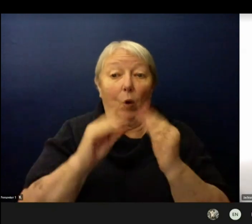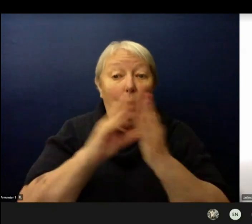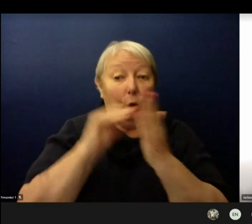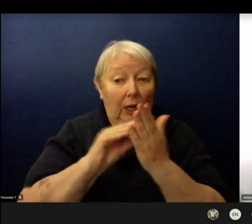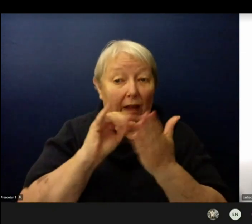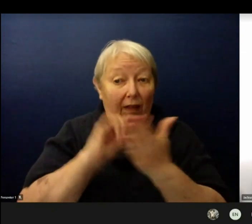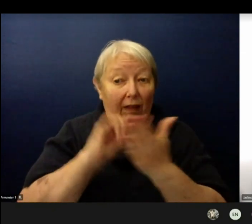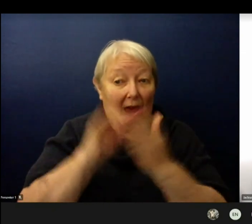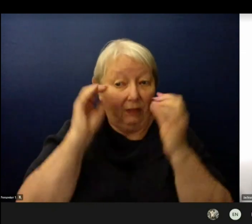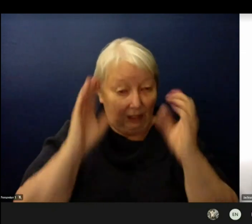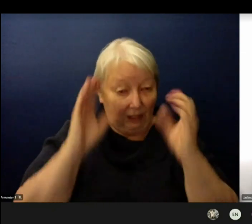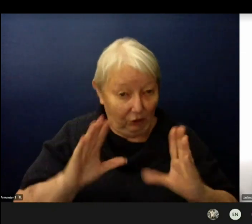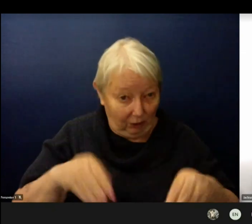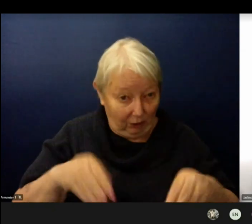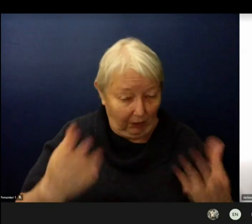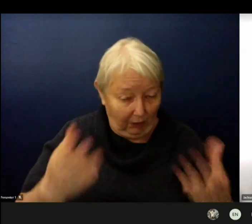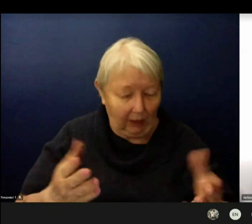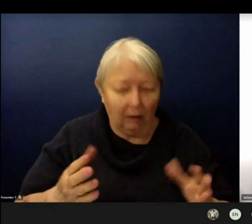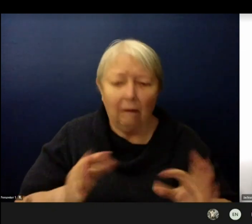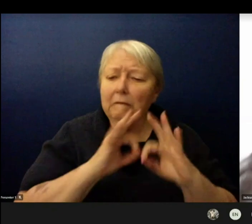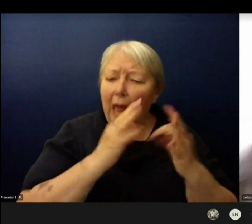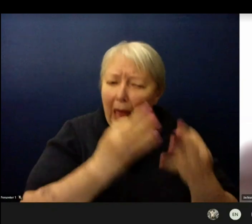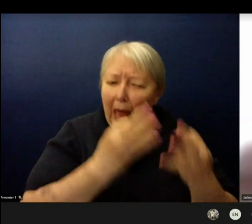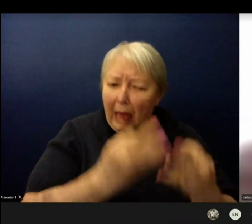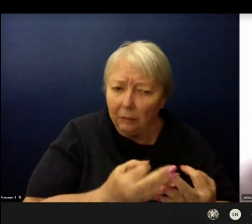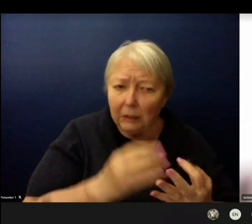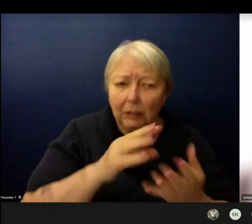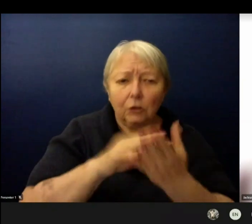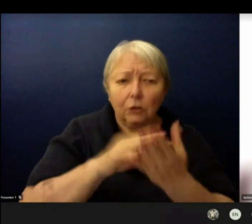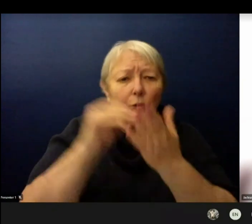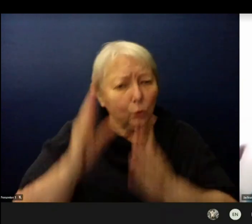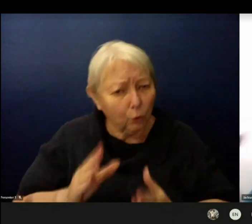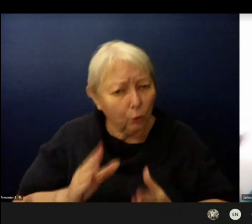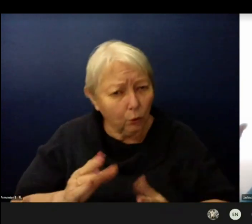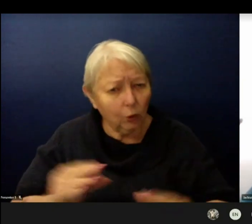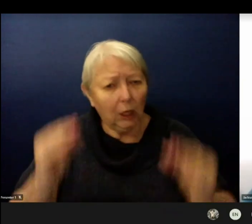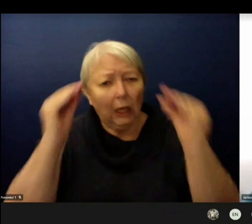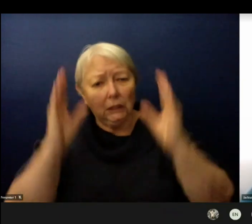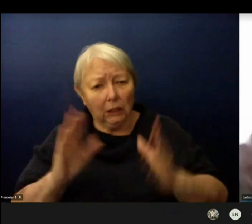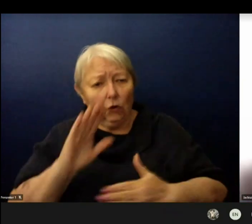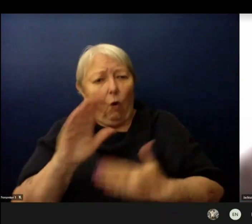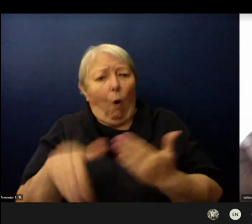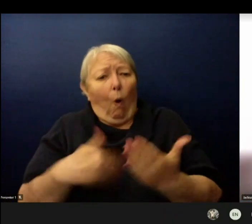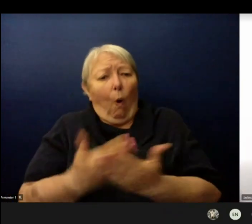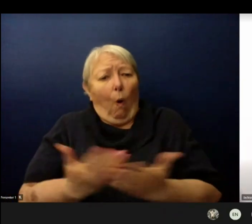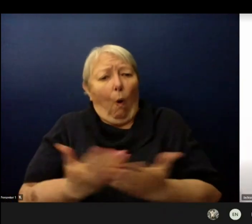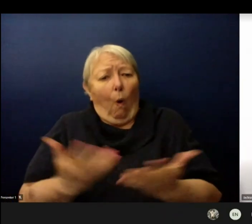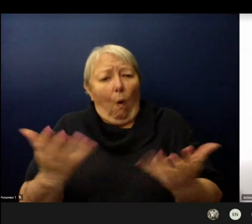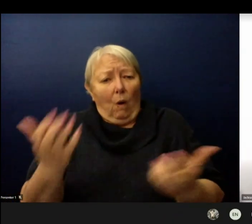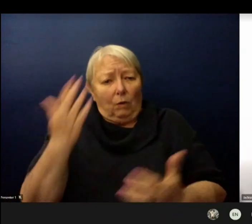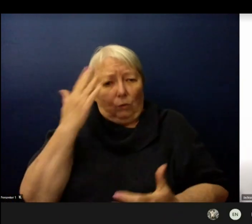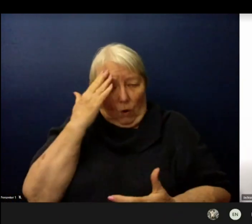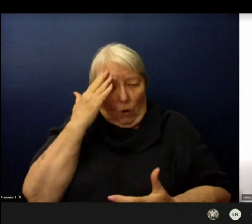to know and feel that our in-person learning and our remote learning transition is done safely.